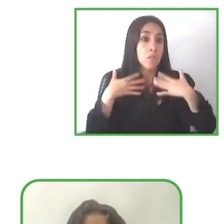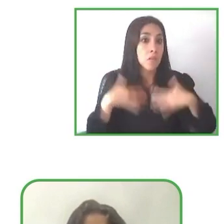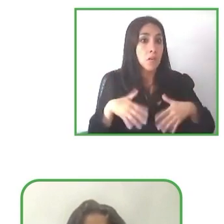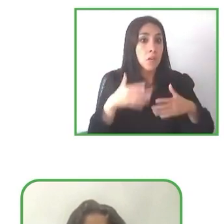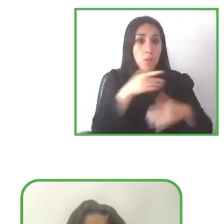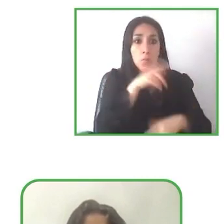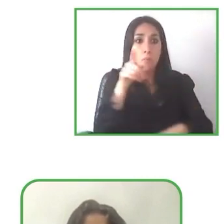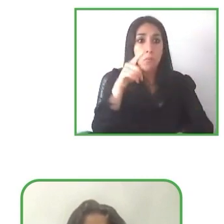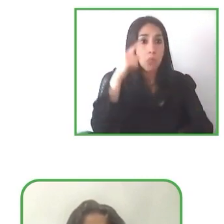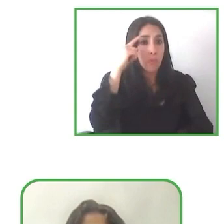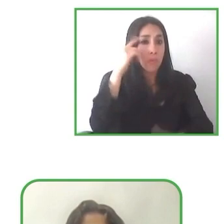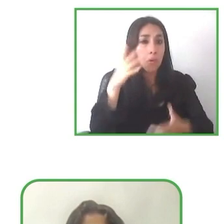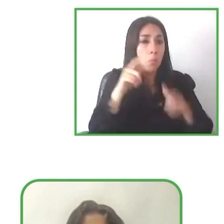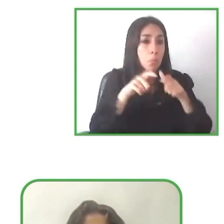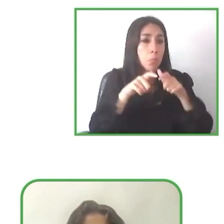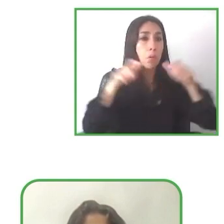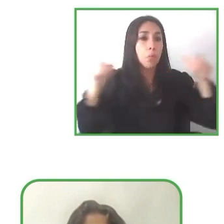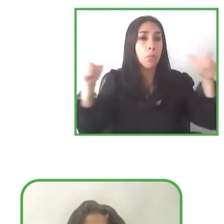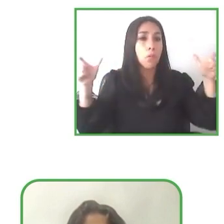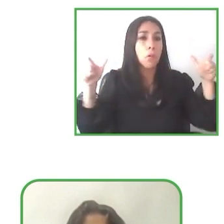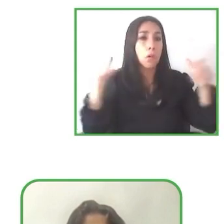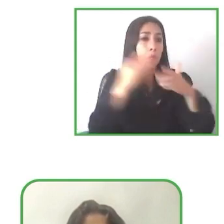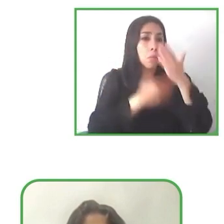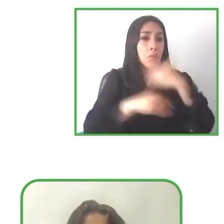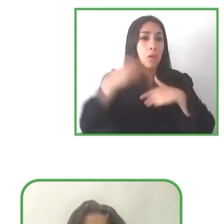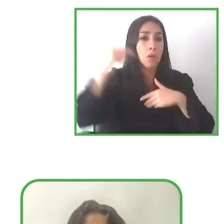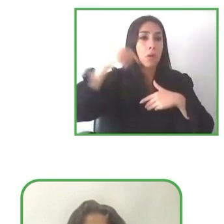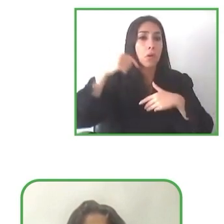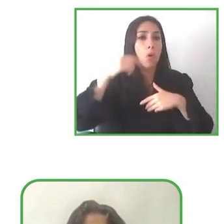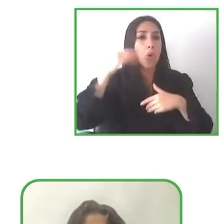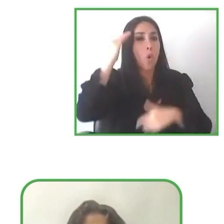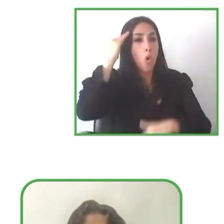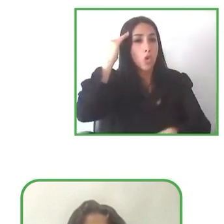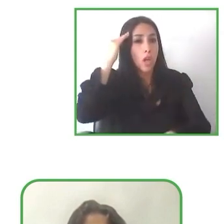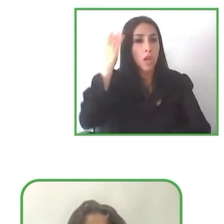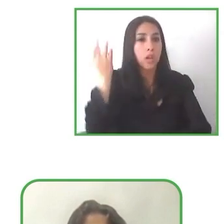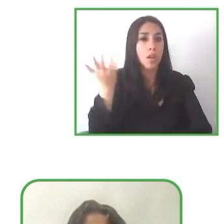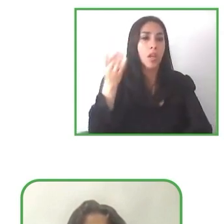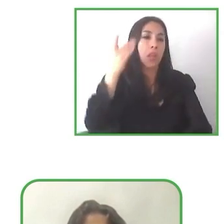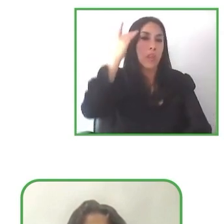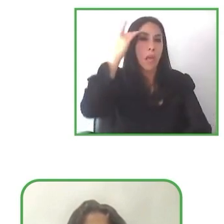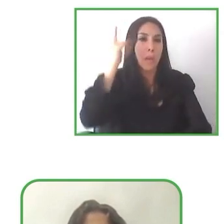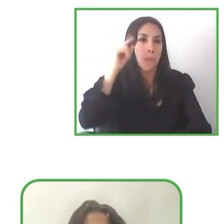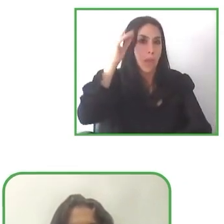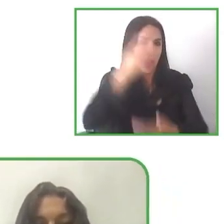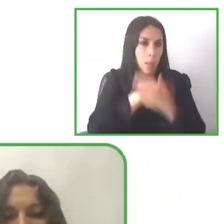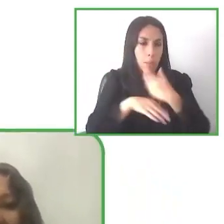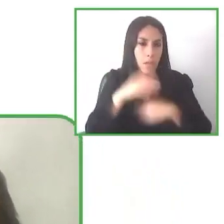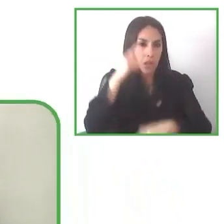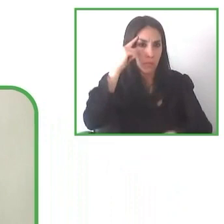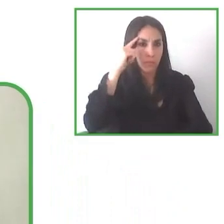Have you ever thought about expanding your project to people with visual disability, with cognitive disability,